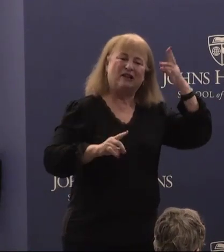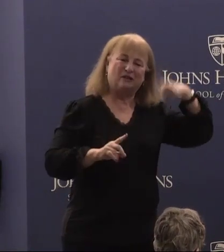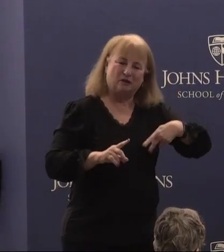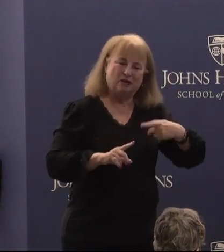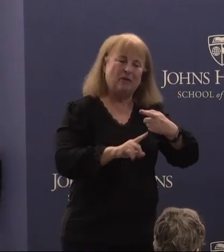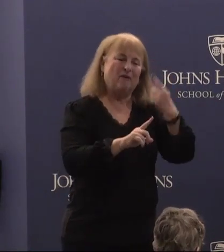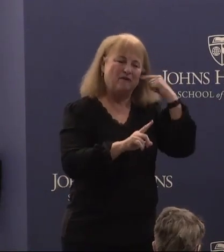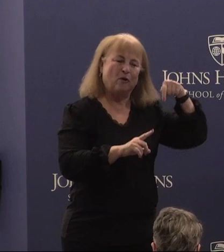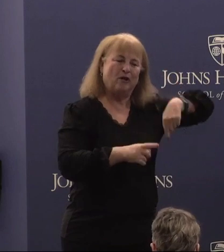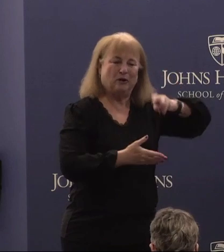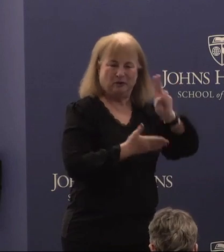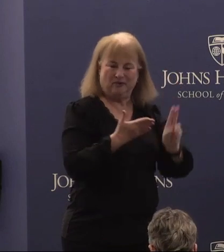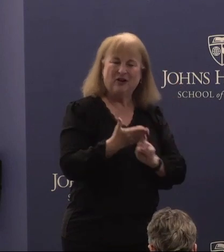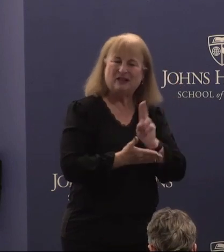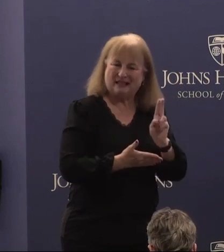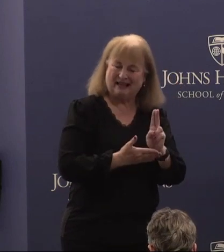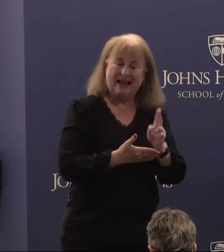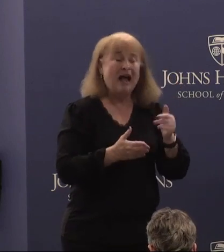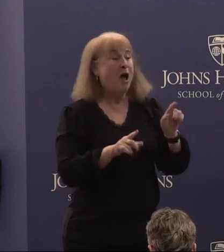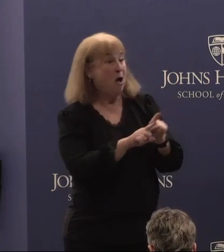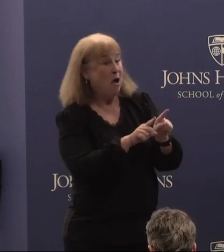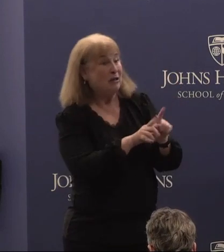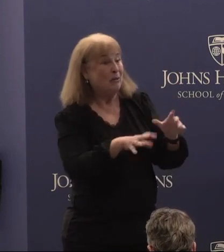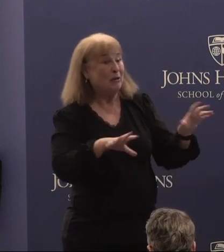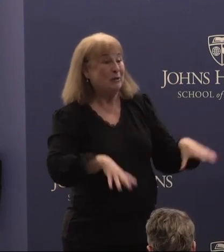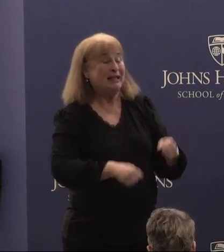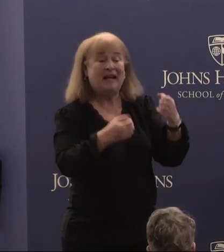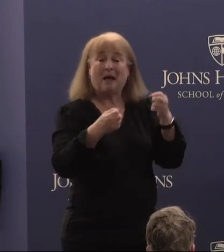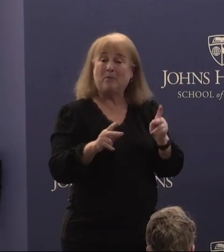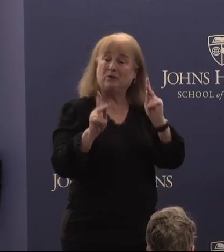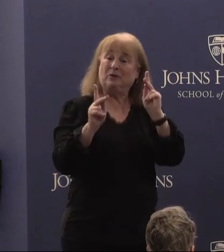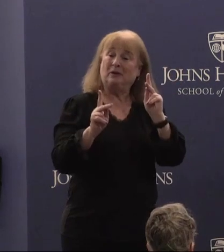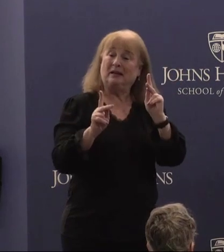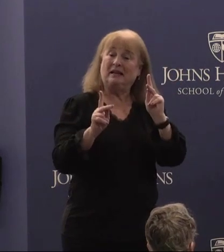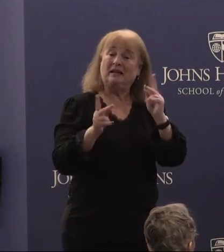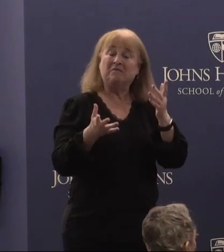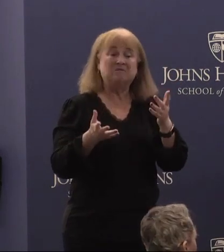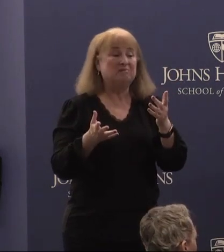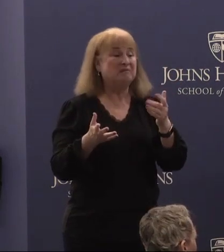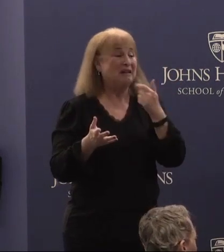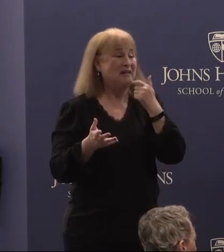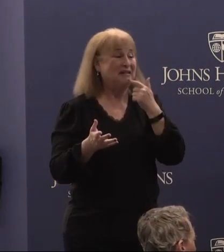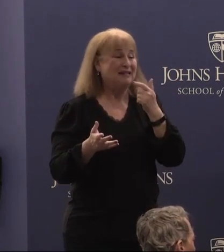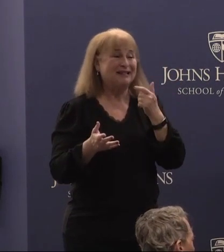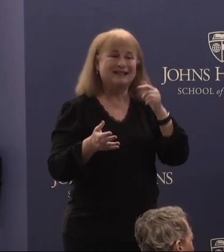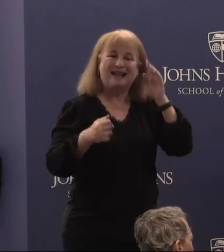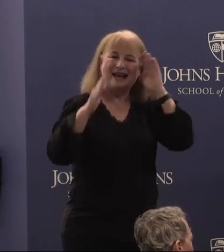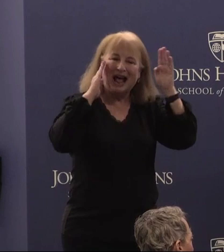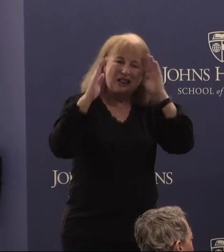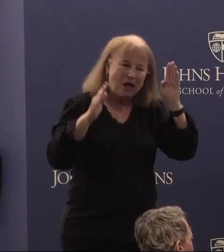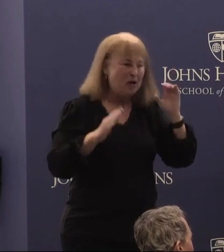University. Let me also take this opportunity just uh say hello to the Swenor clan. It's great Tyler,